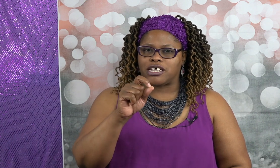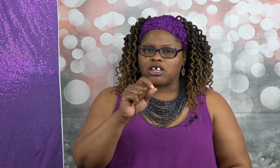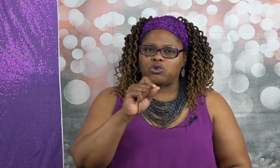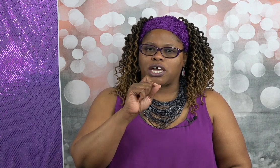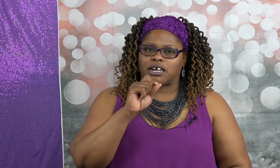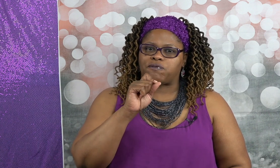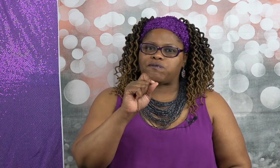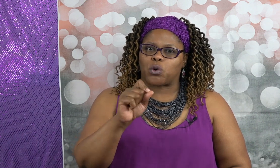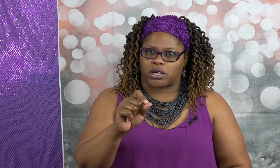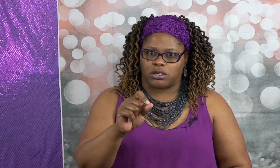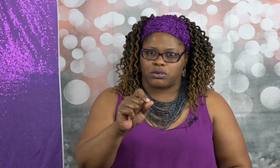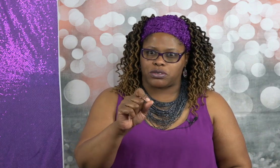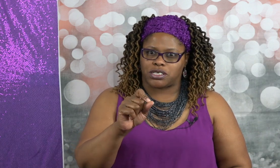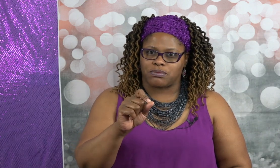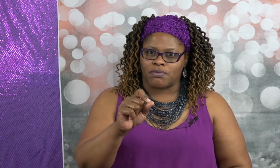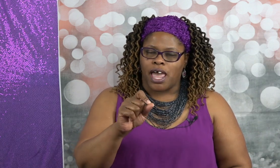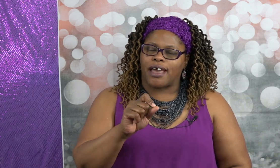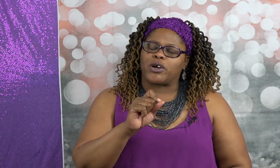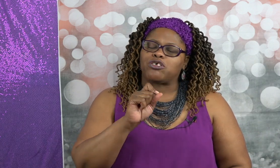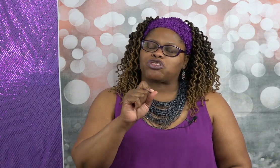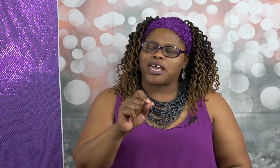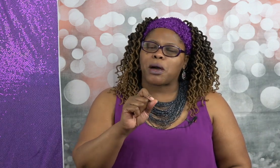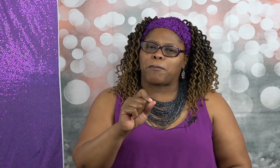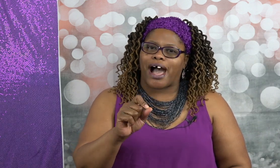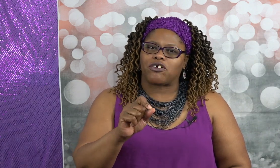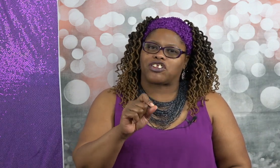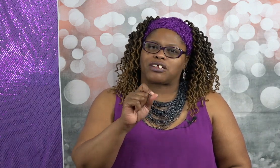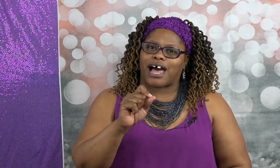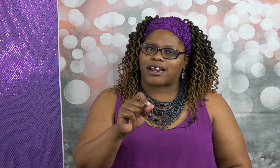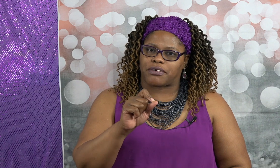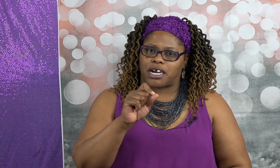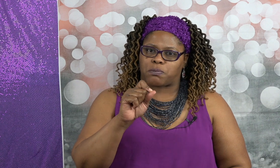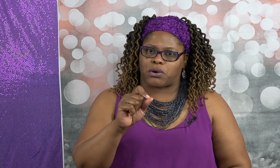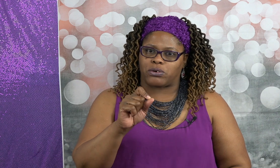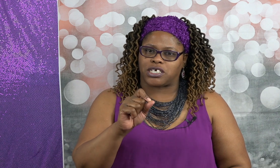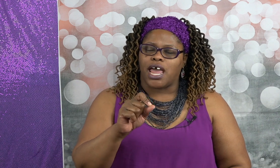you can't afford to lose and when you think about the lottery approach and